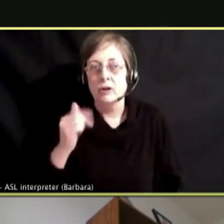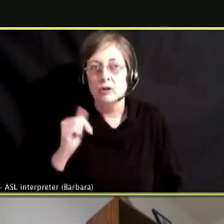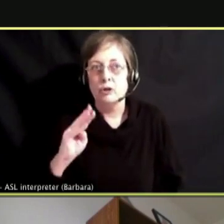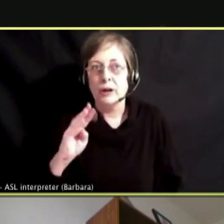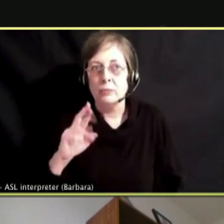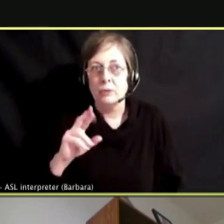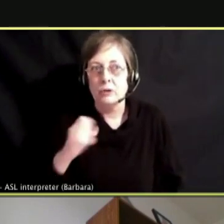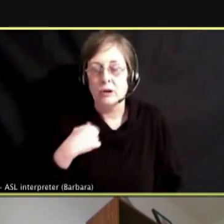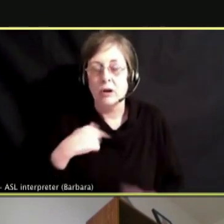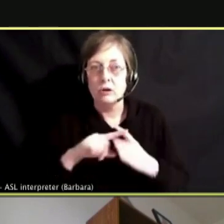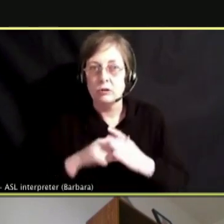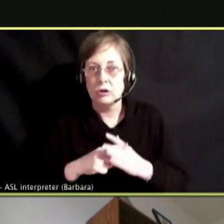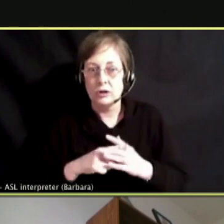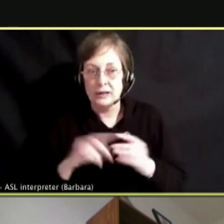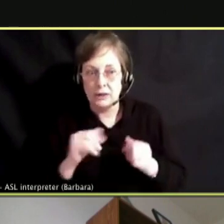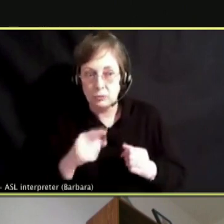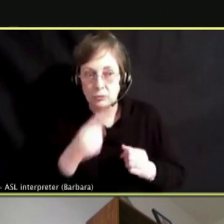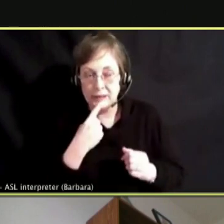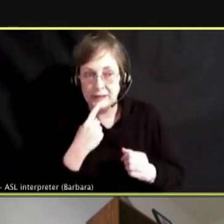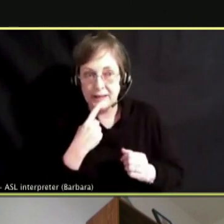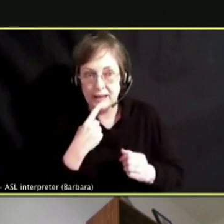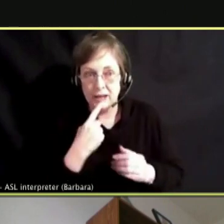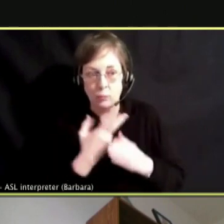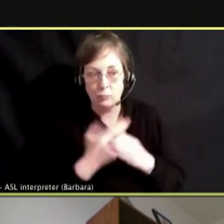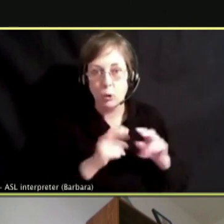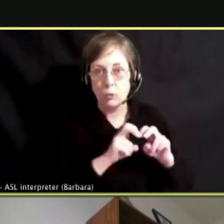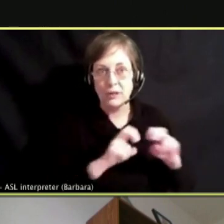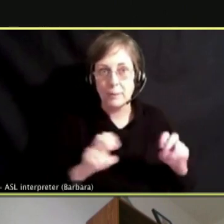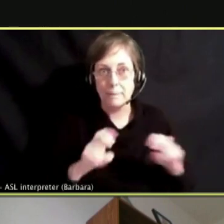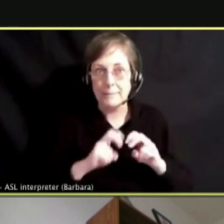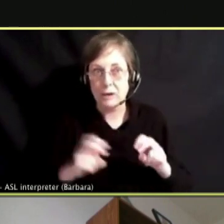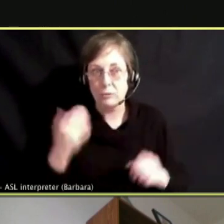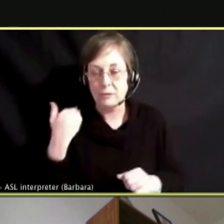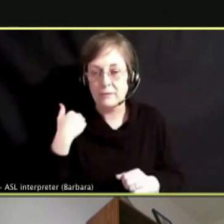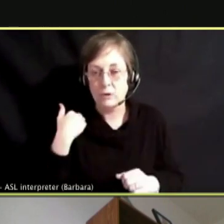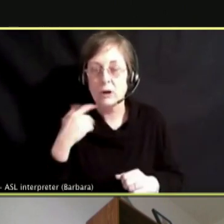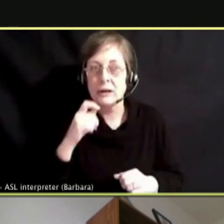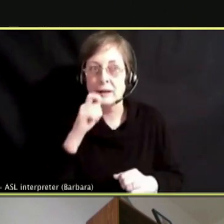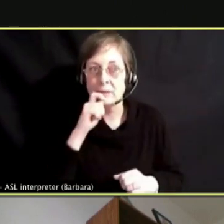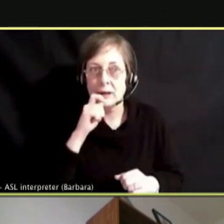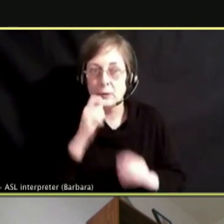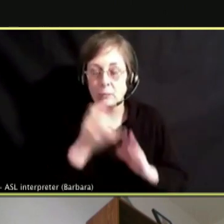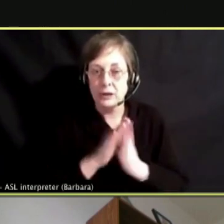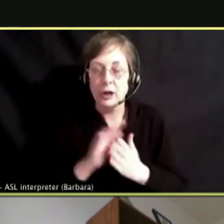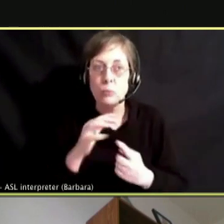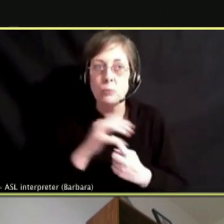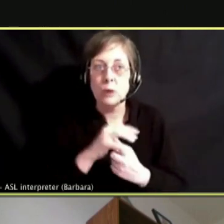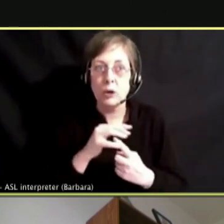AS WE STATED ON BOTH PANELS EARLIER, VAPING HAS BECOME SO POPULAR DUE TO THE EXTREME MARKETING